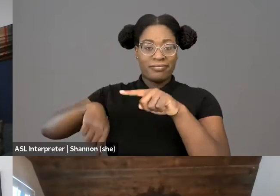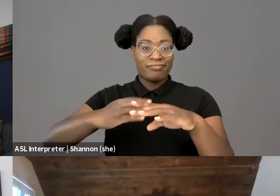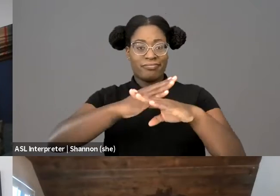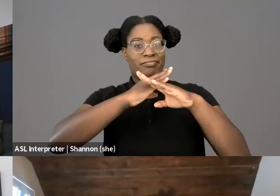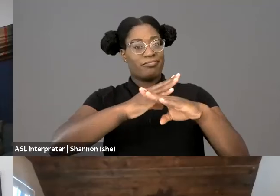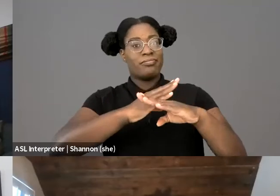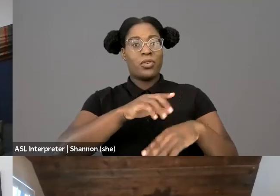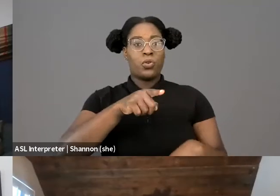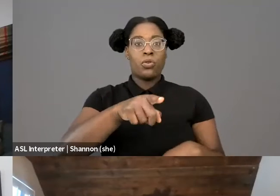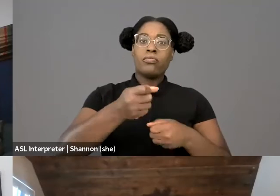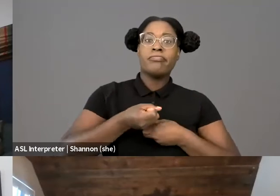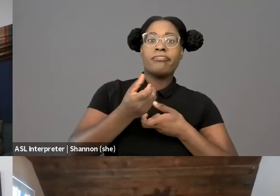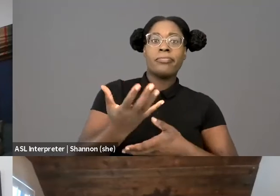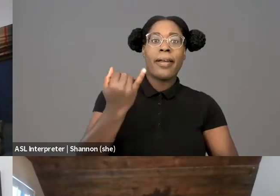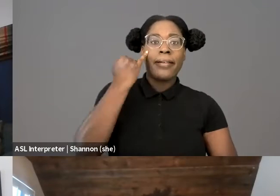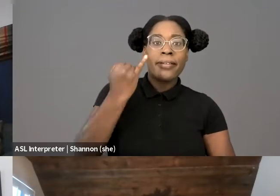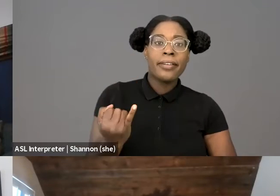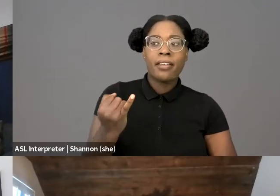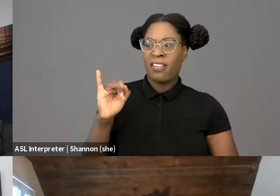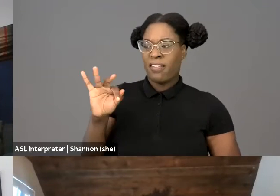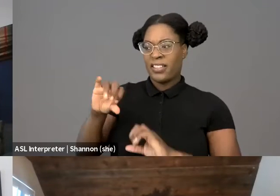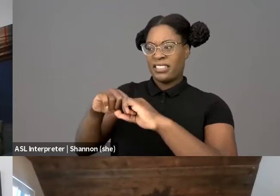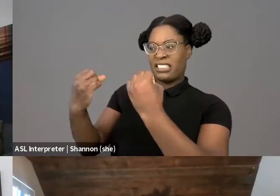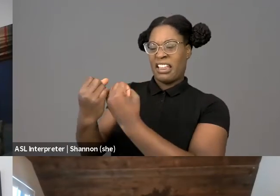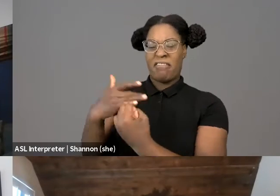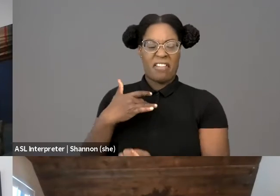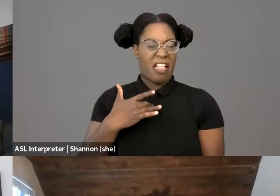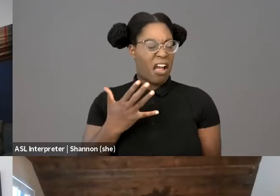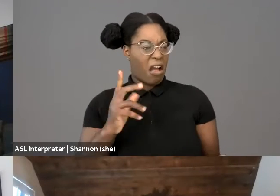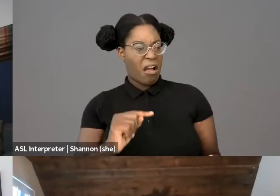simply because society finds the idea itself offensive or disagreeable.